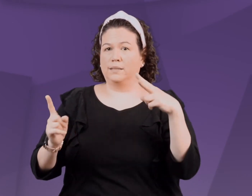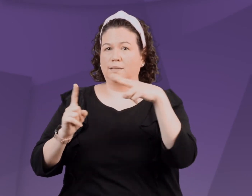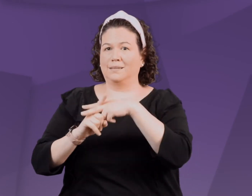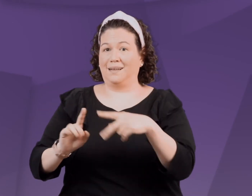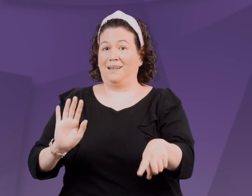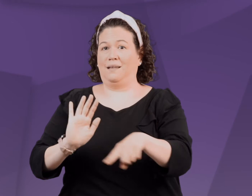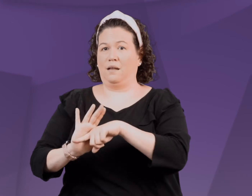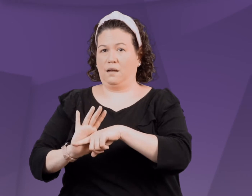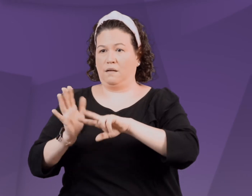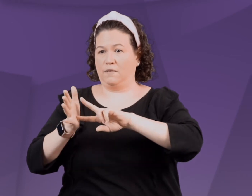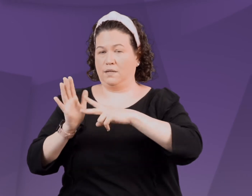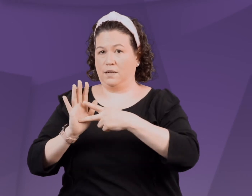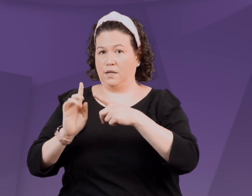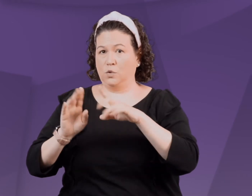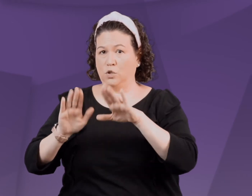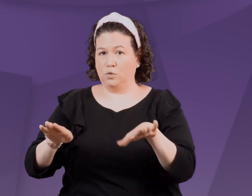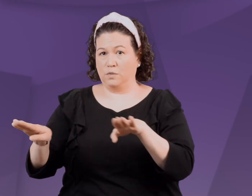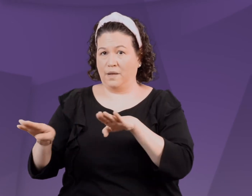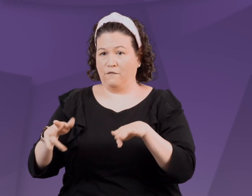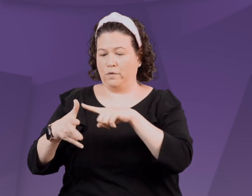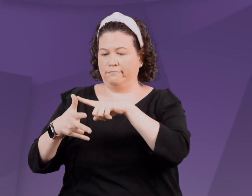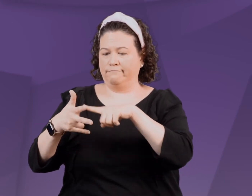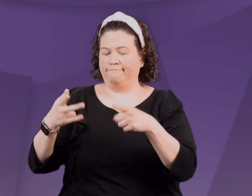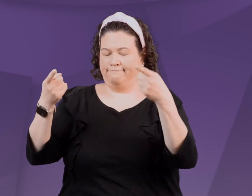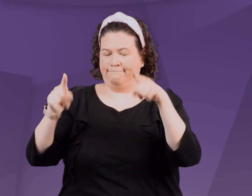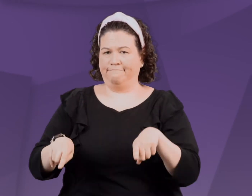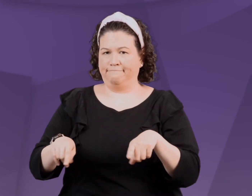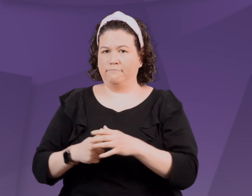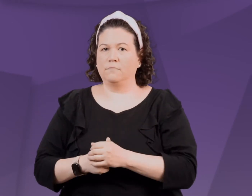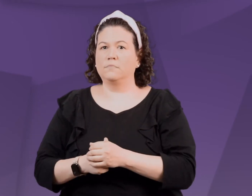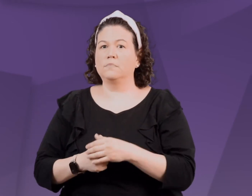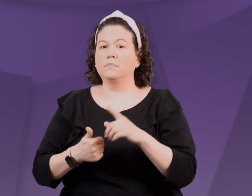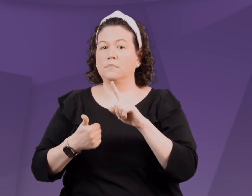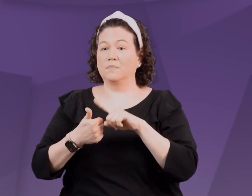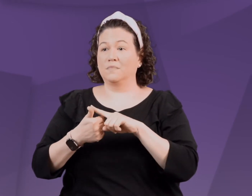When we assign negative intent to children's behavior it does three things.